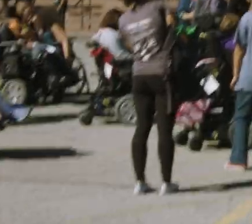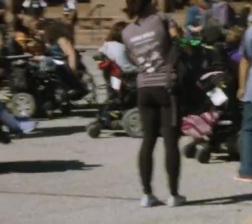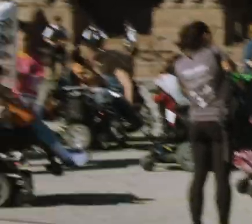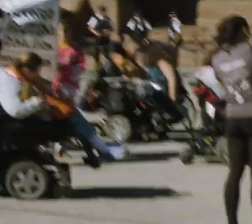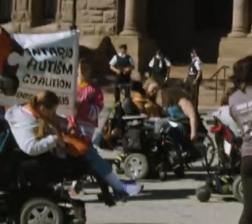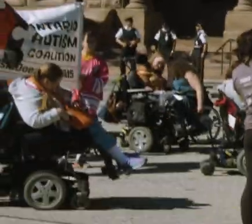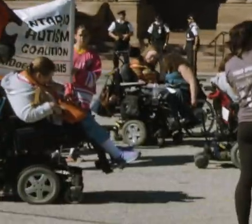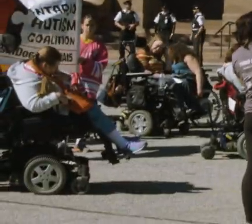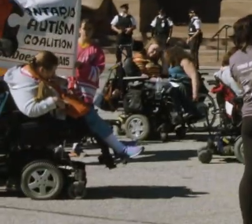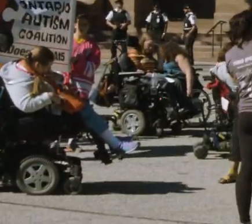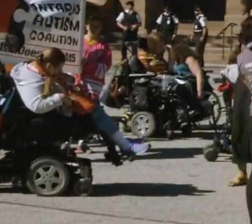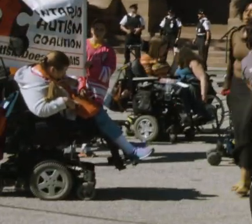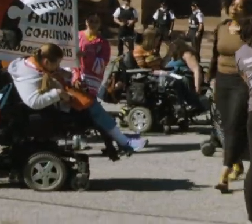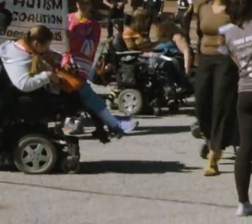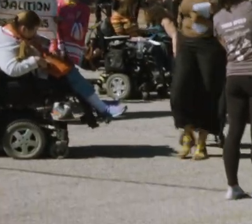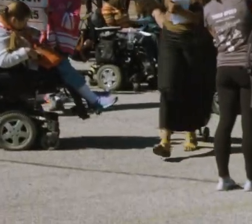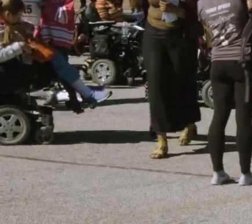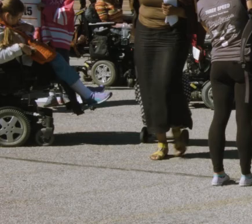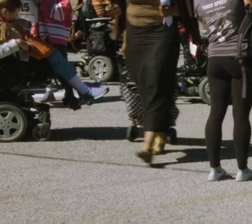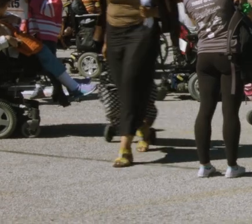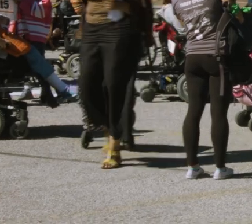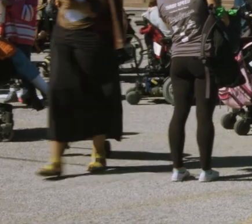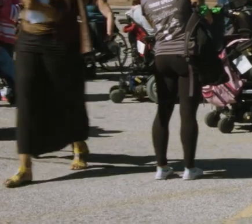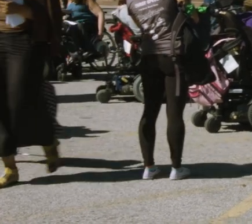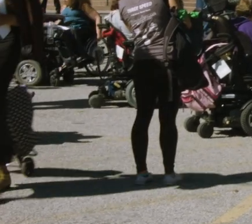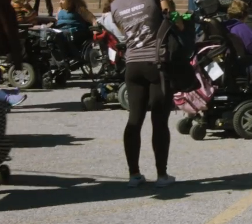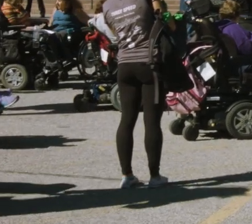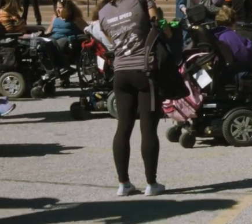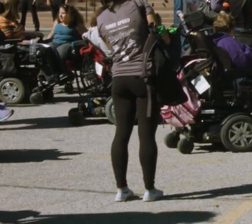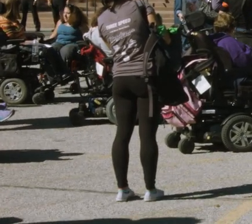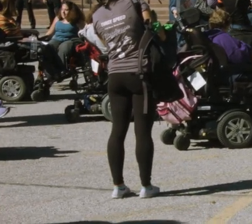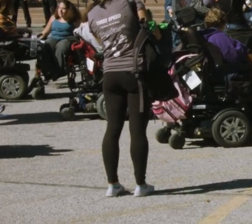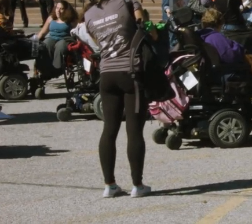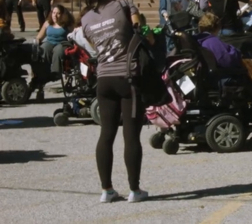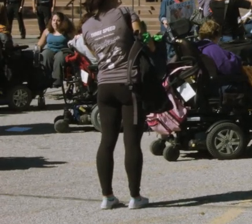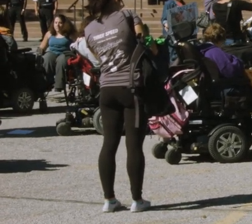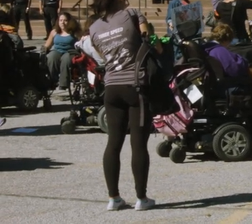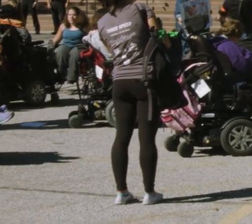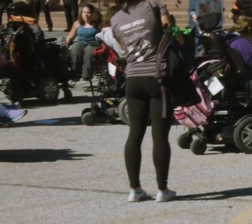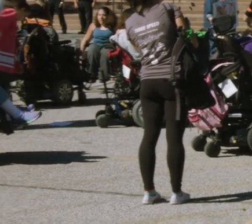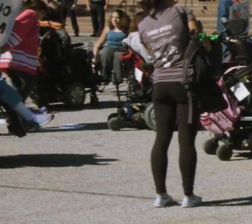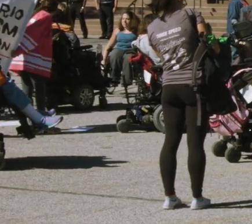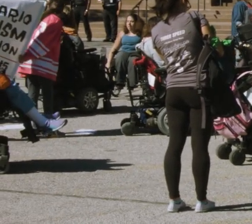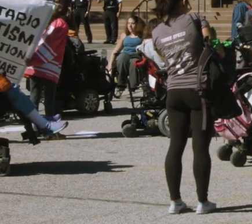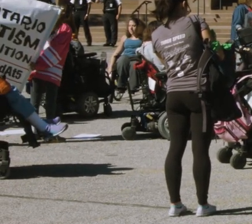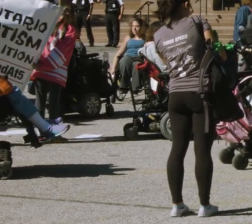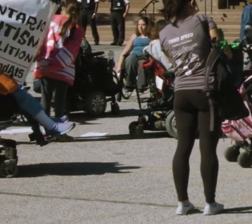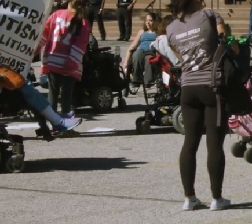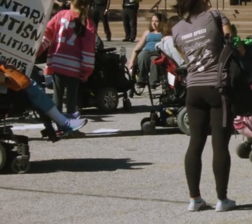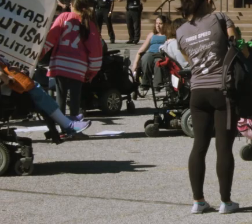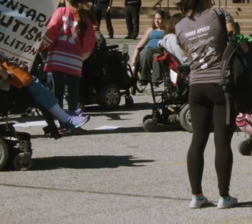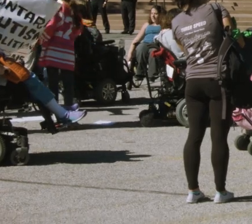We don't have tape anymore! >>Where's the banner? Can you ask for who's got the banner? >>They have it!